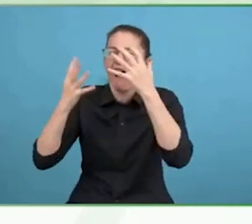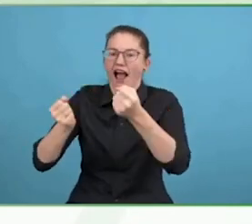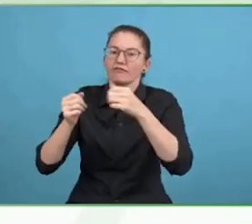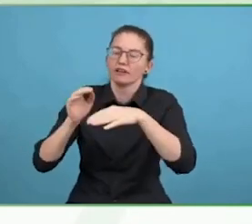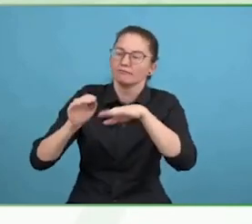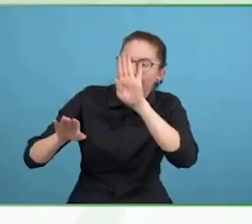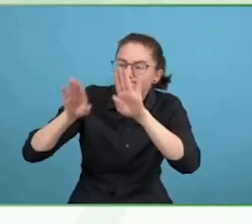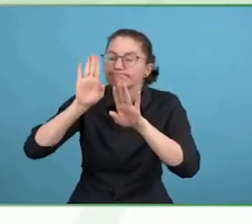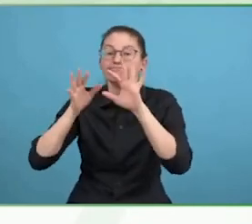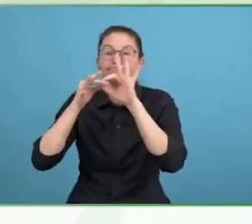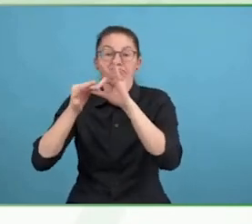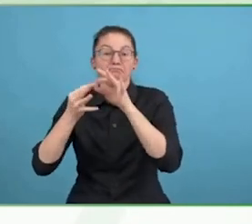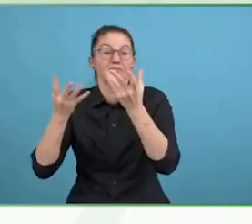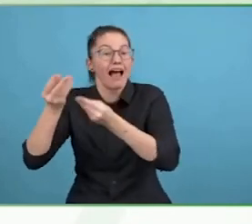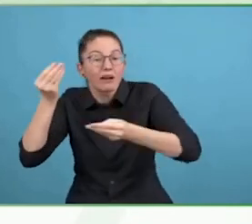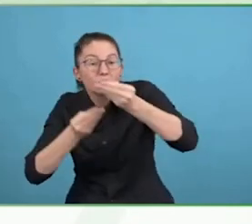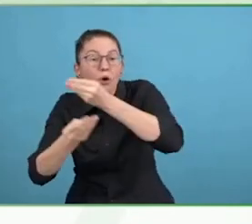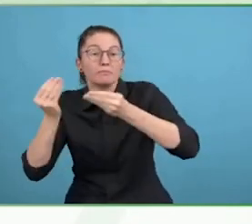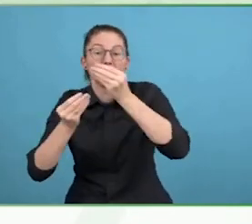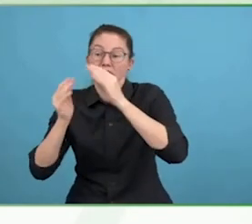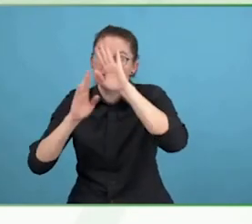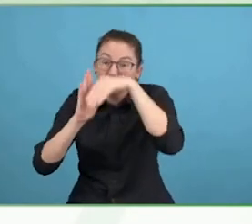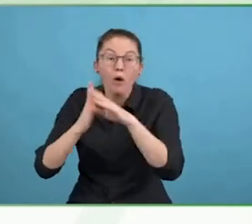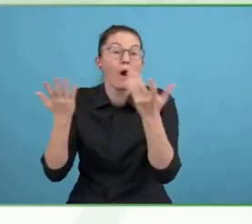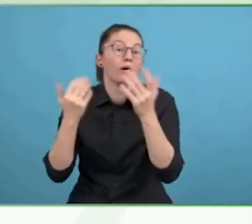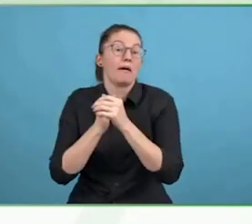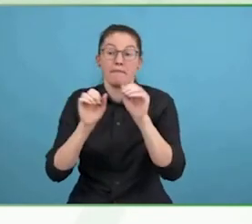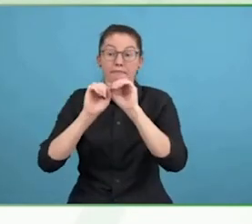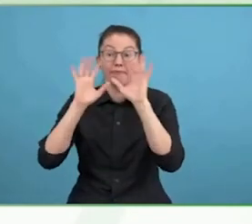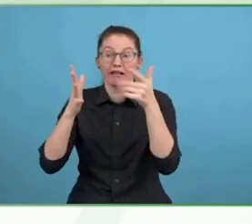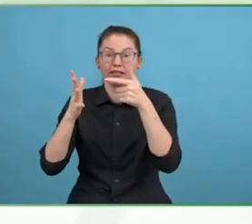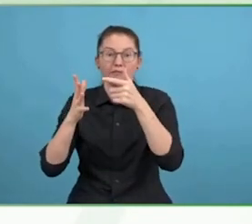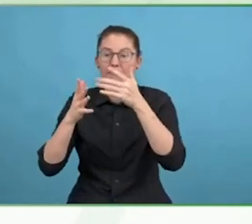discover new medicines and vaccines that help people to live better and longer lifes. So as part of our work we engage a lot with patient communities.